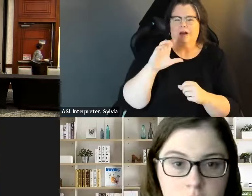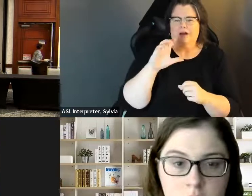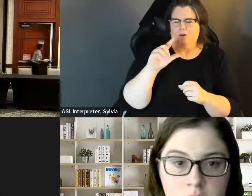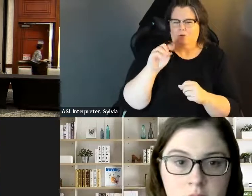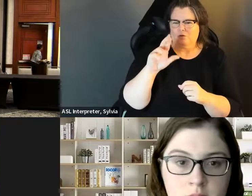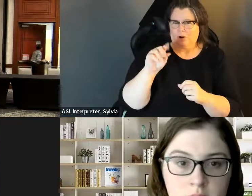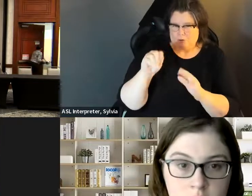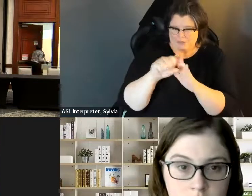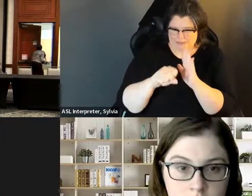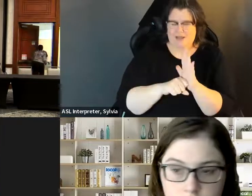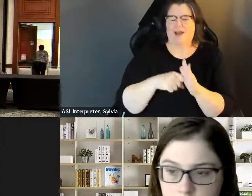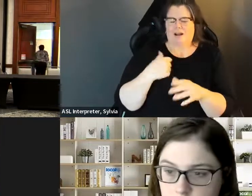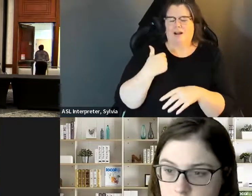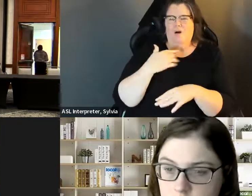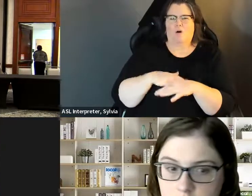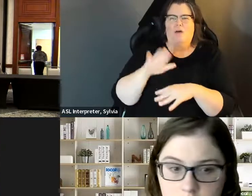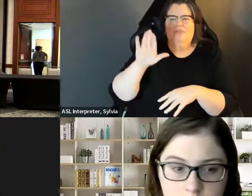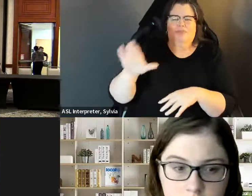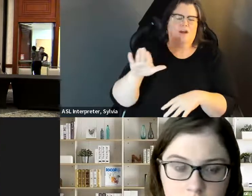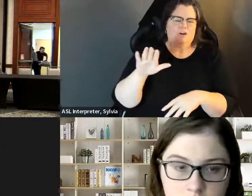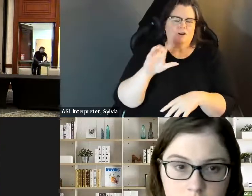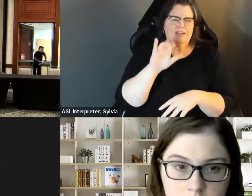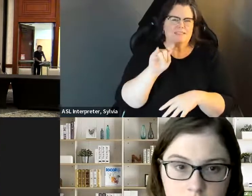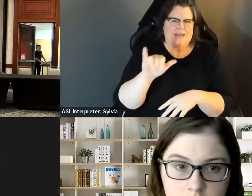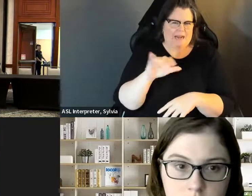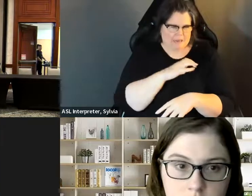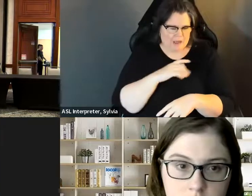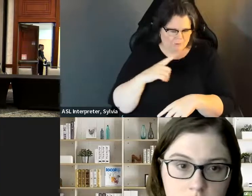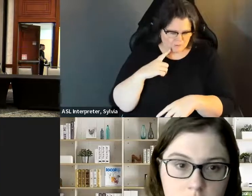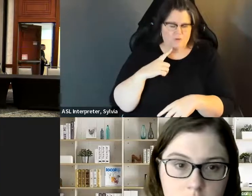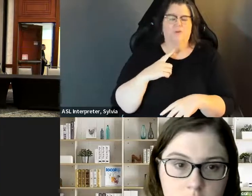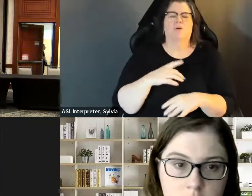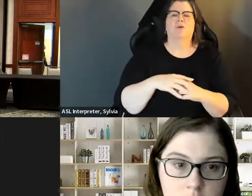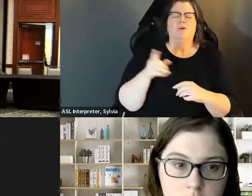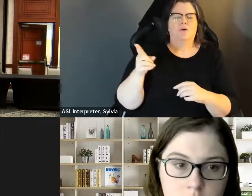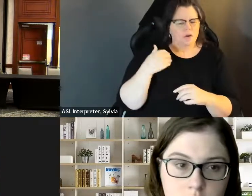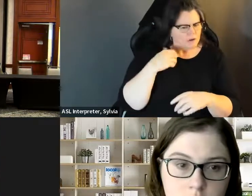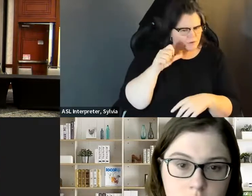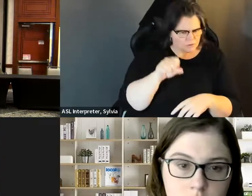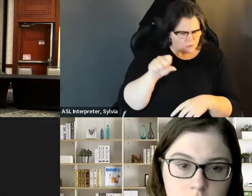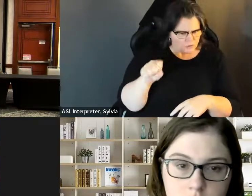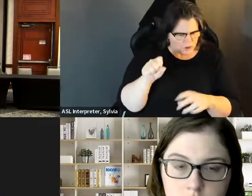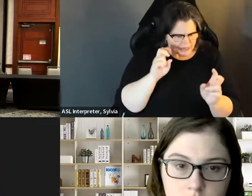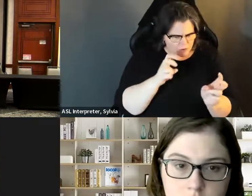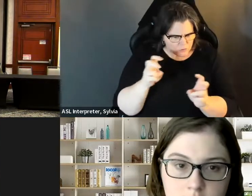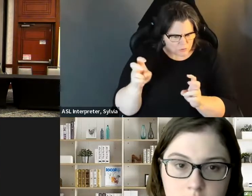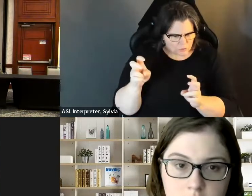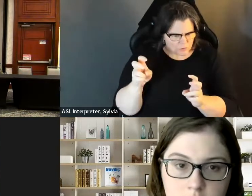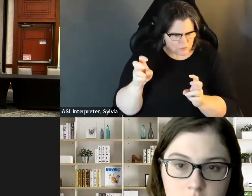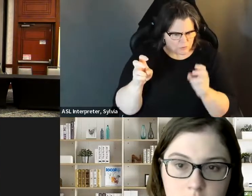I think it's it's big thing. When I was on city council back in Colorado, sales, security was an issue. . When I was on city council back in Colorado, social